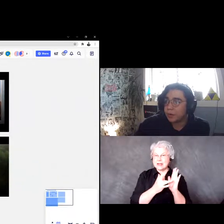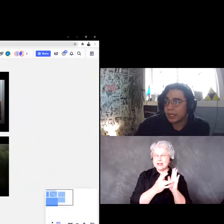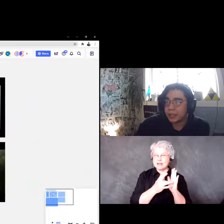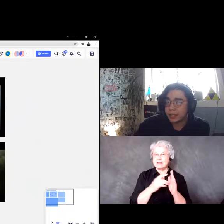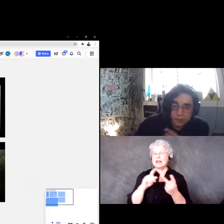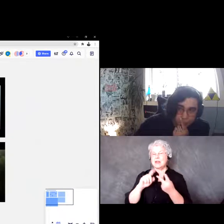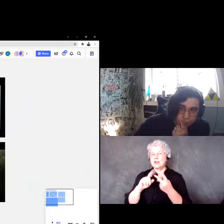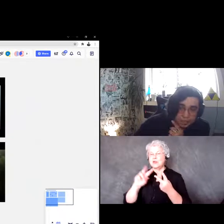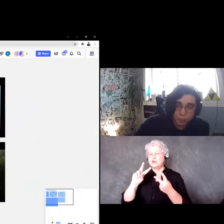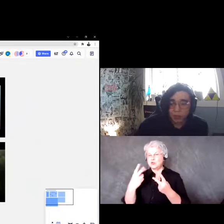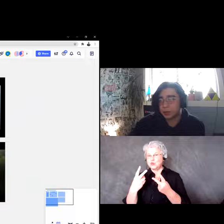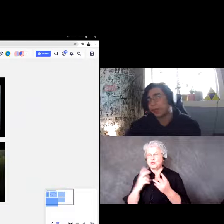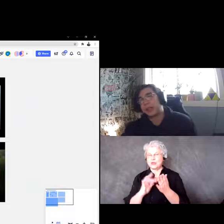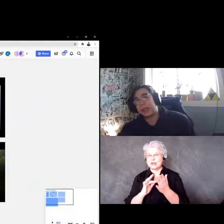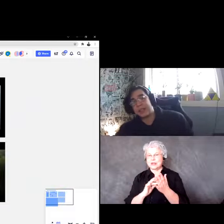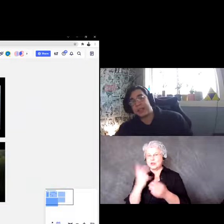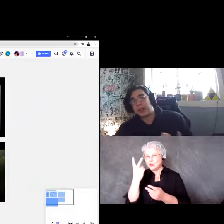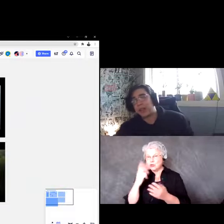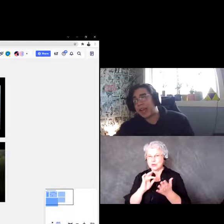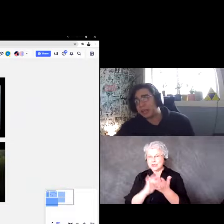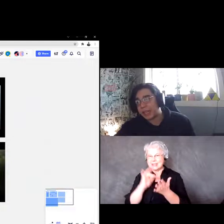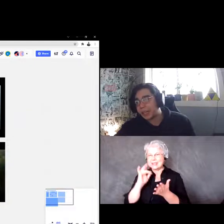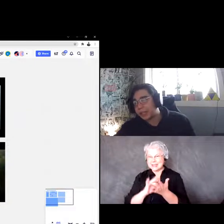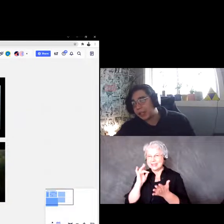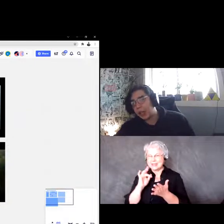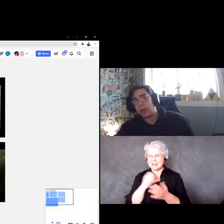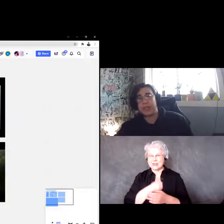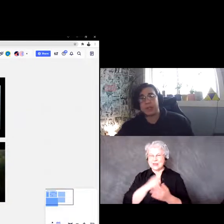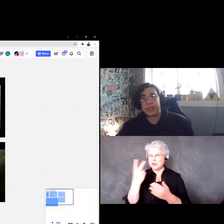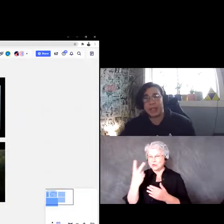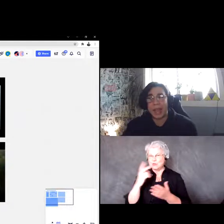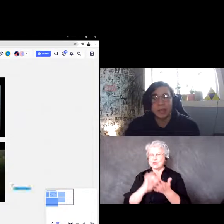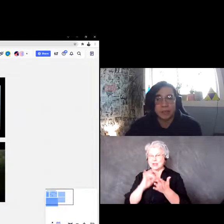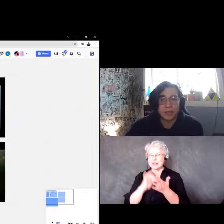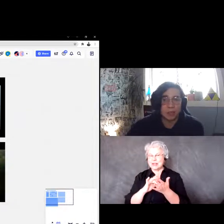These boards are really good because they are a live link, it will always be active as long